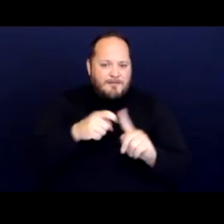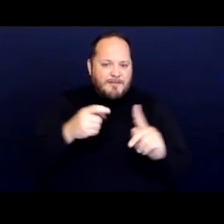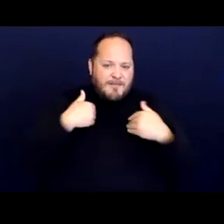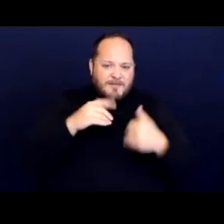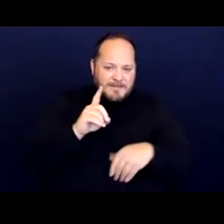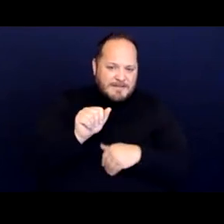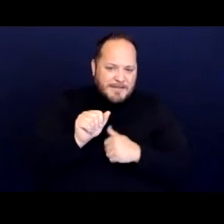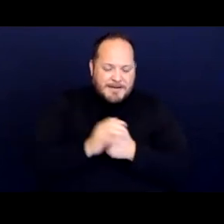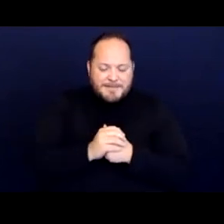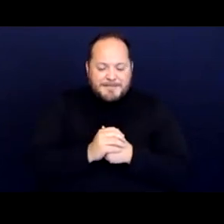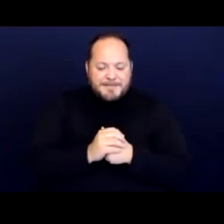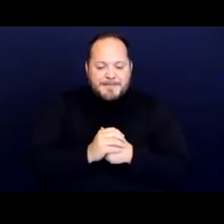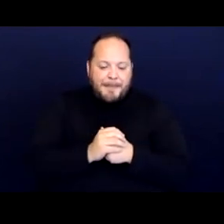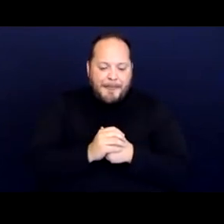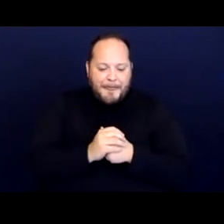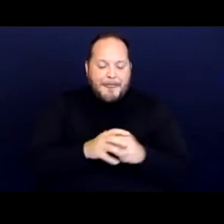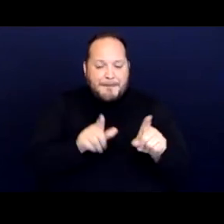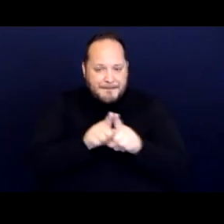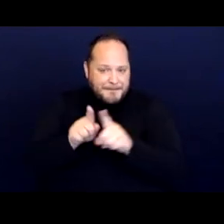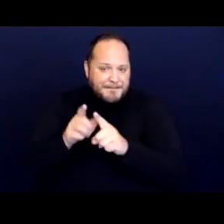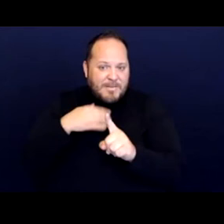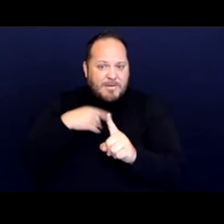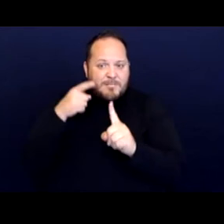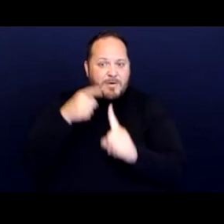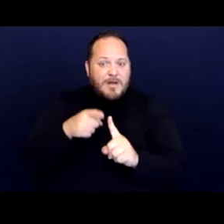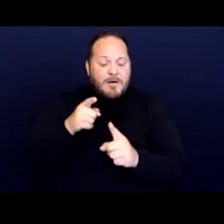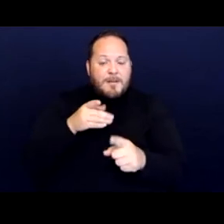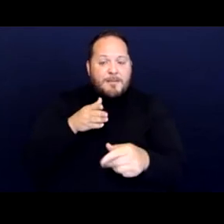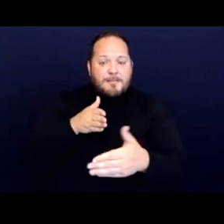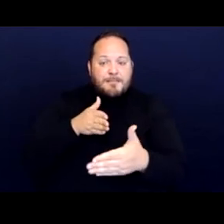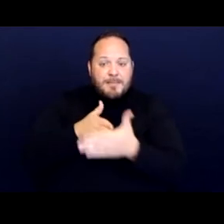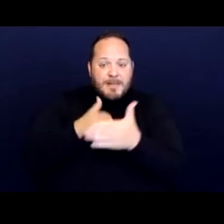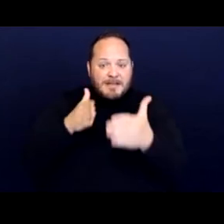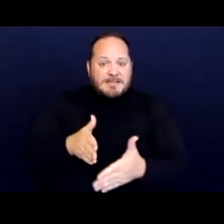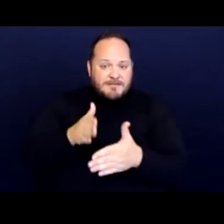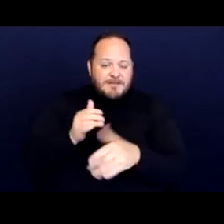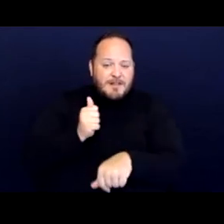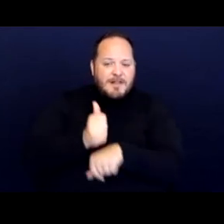I also want to point out that plaintiffs alleged a failure to accommodate a claim